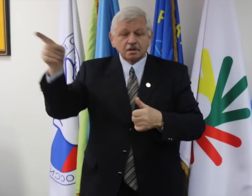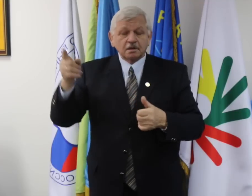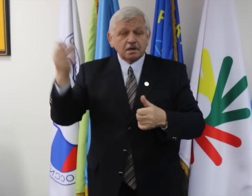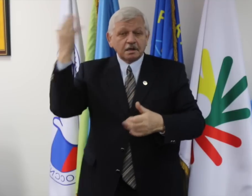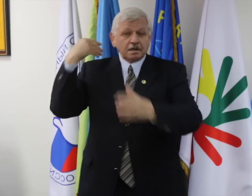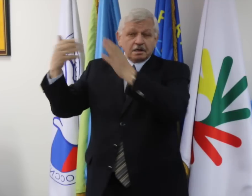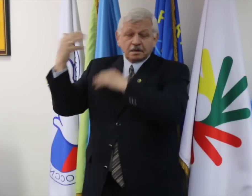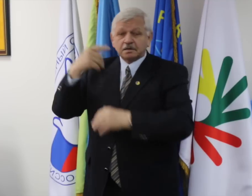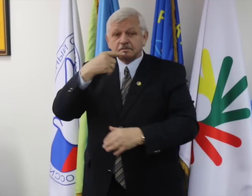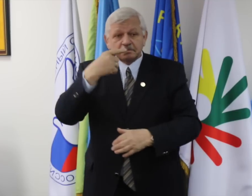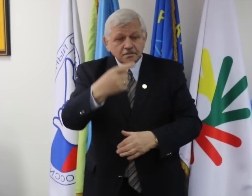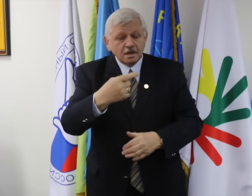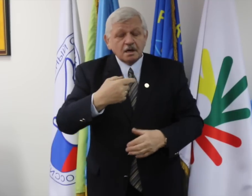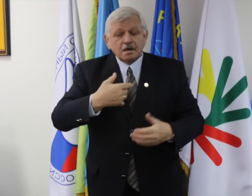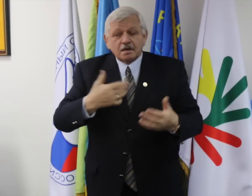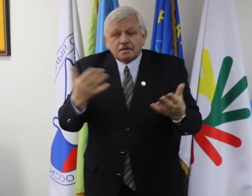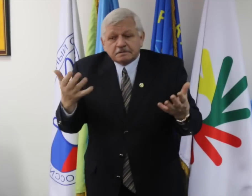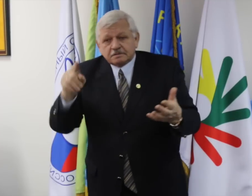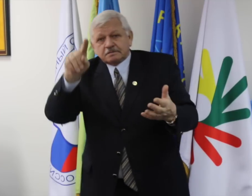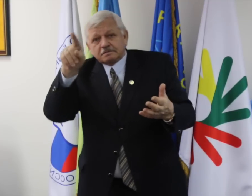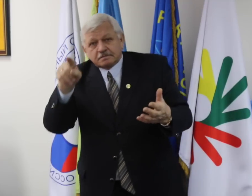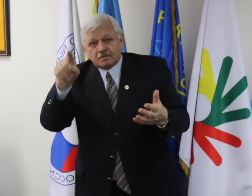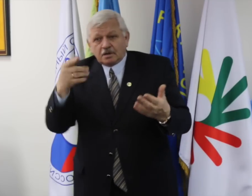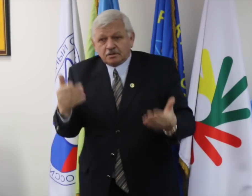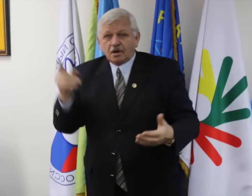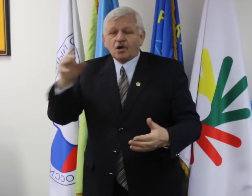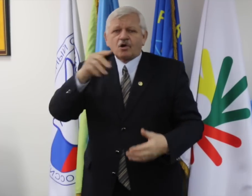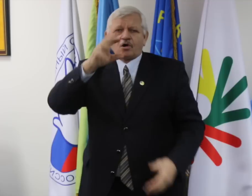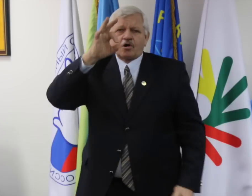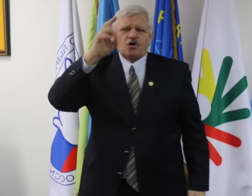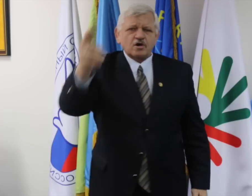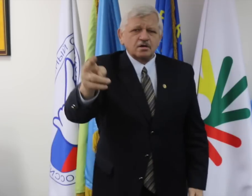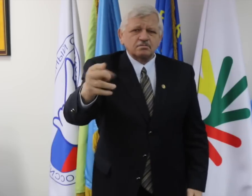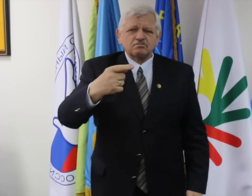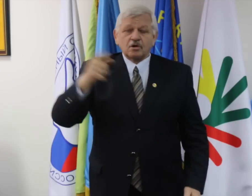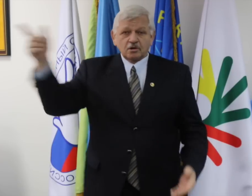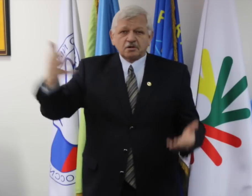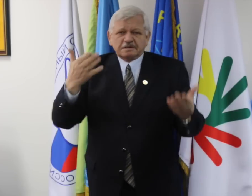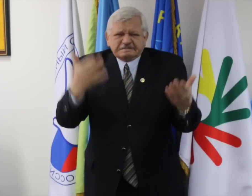but now they have taken the lead in